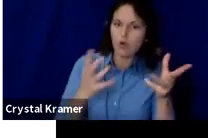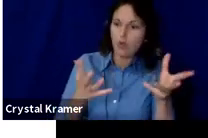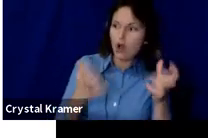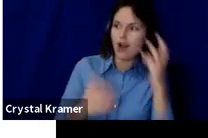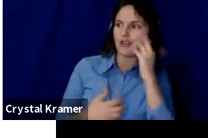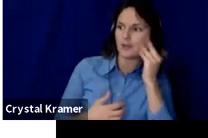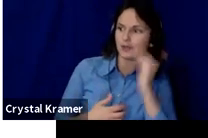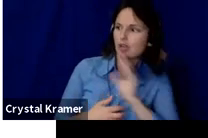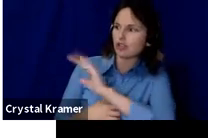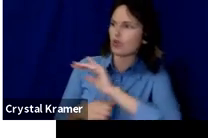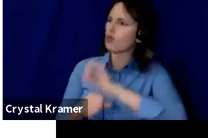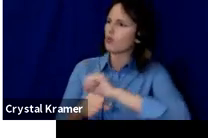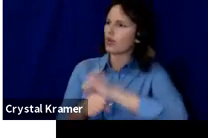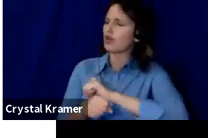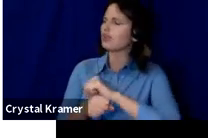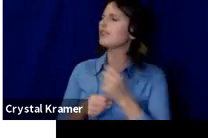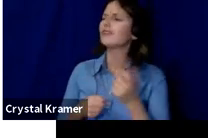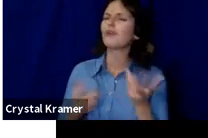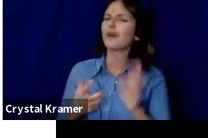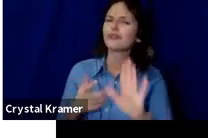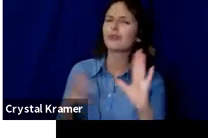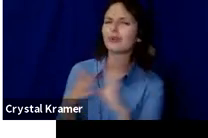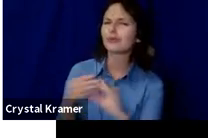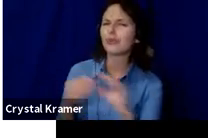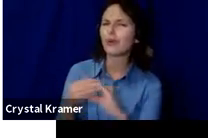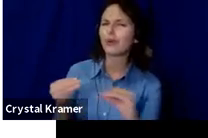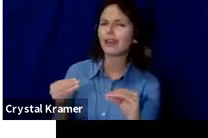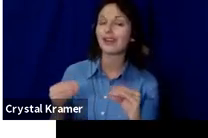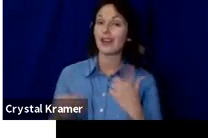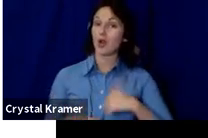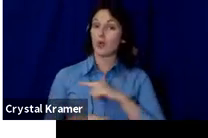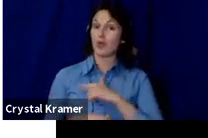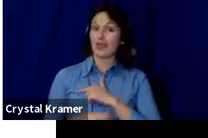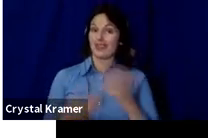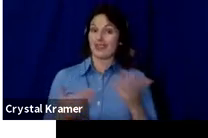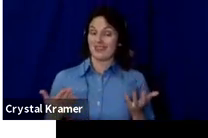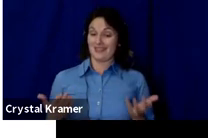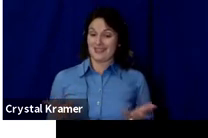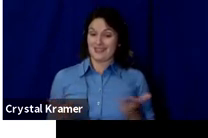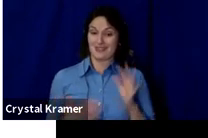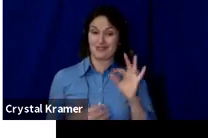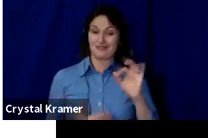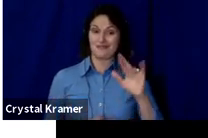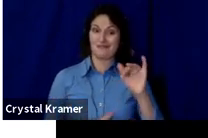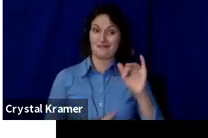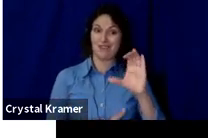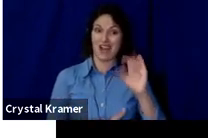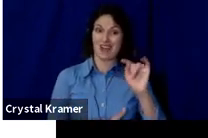We at Fractured Atlas like the simple three‑part formula to really talk about your campaign,